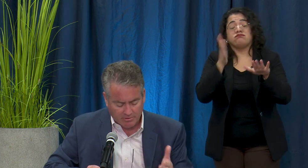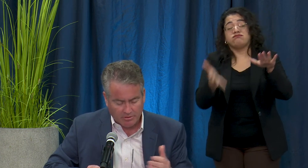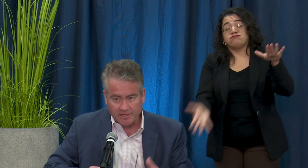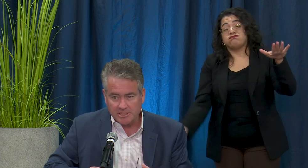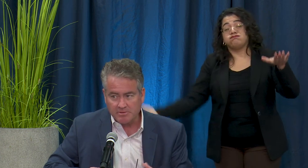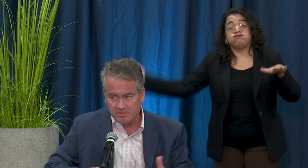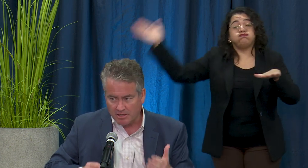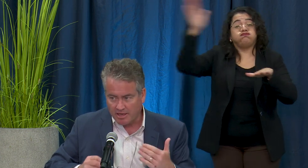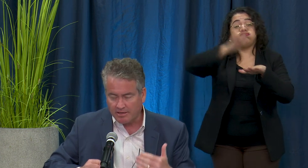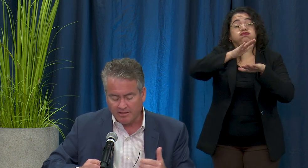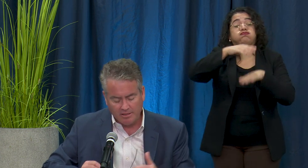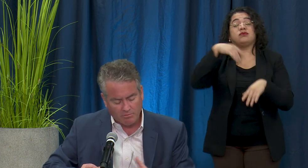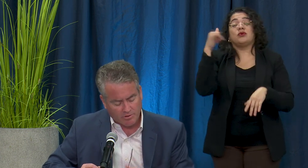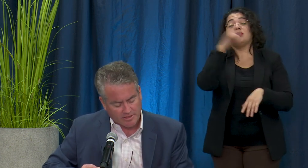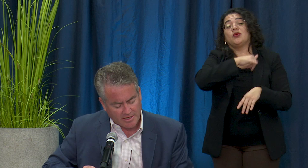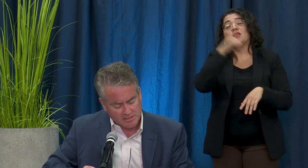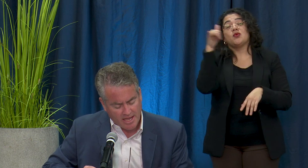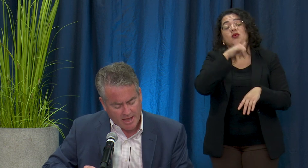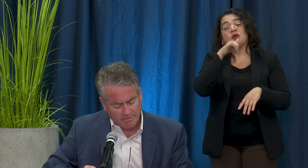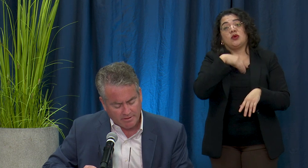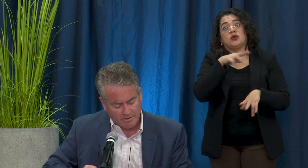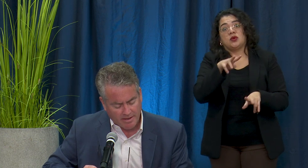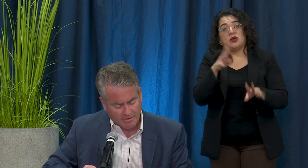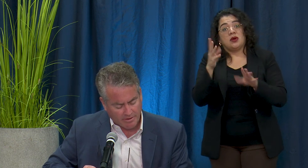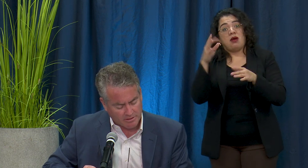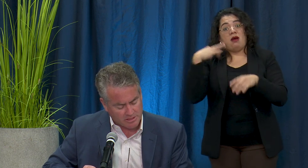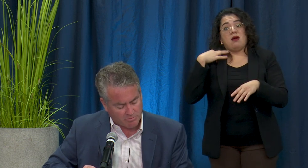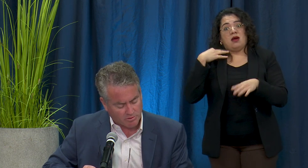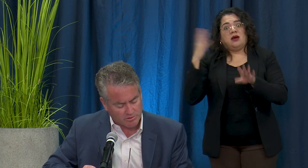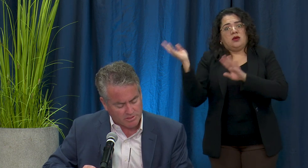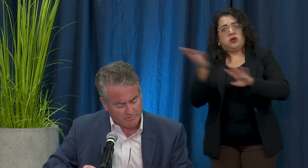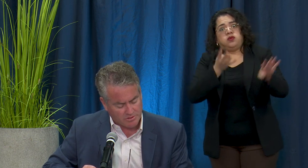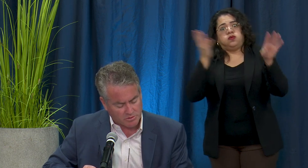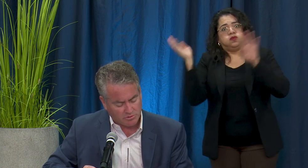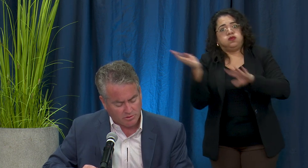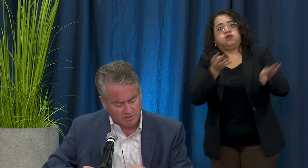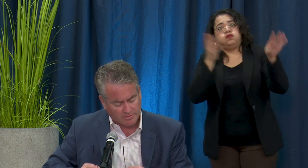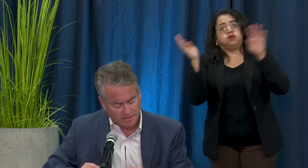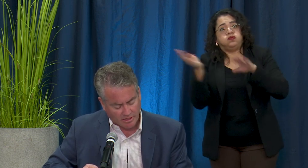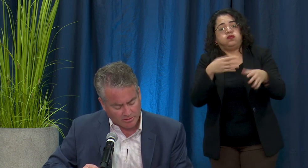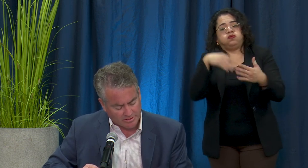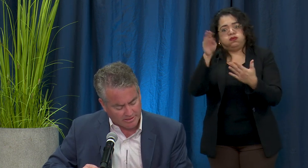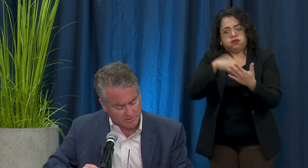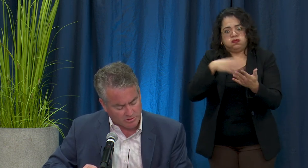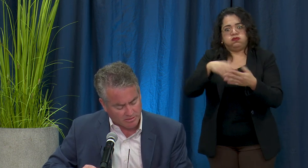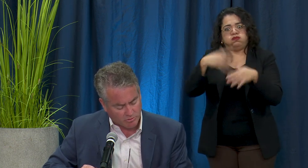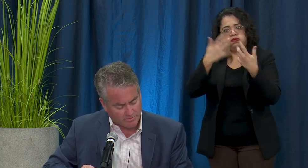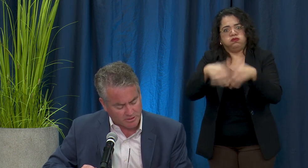computer. Yes but there's a lot of work that has to happen in the background to support those individuals who ultimately are going to get those unemployment